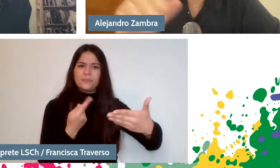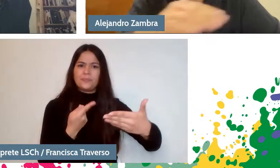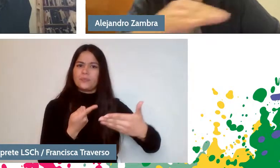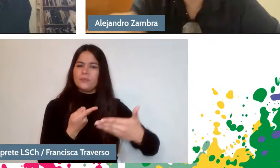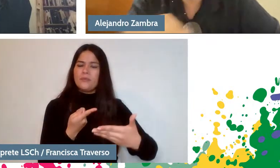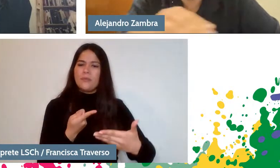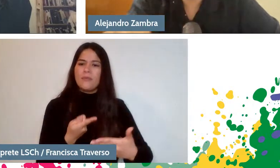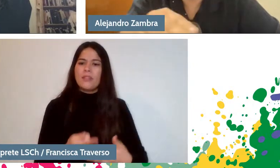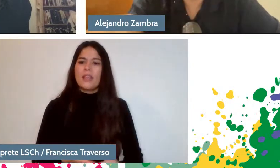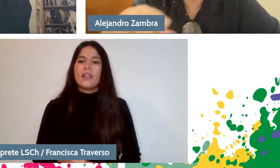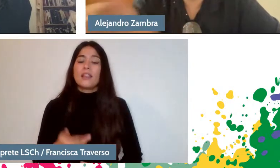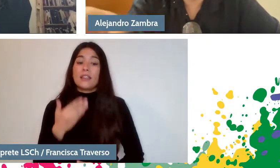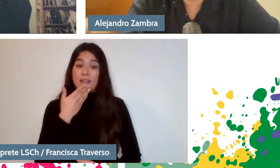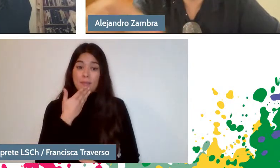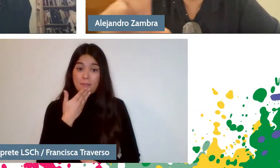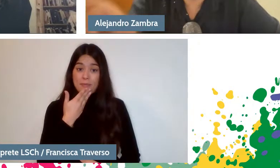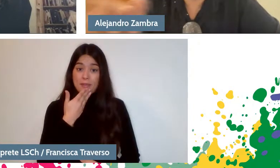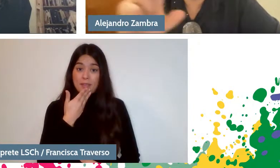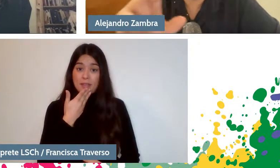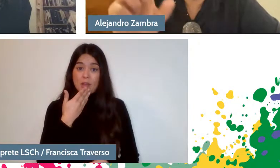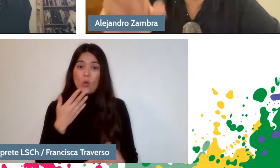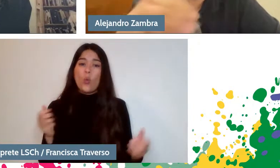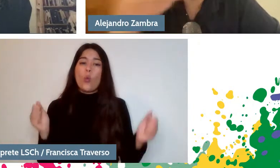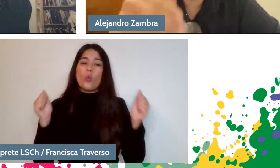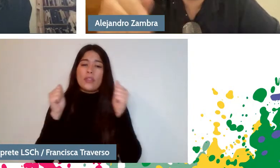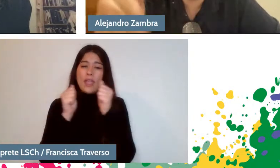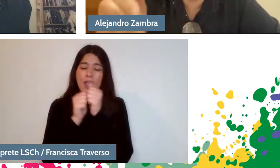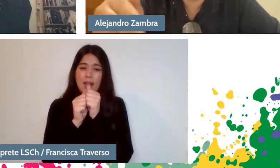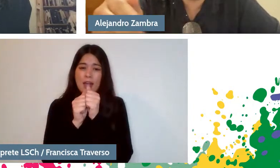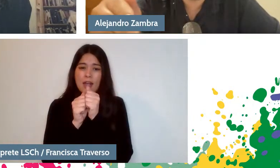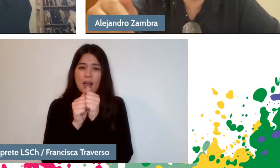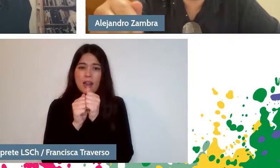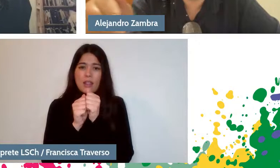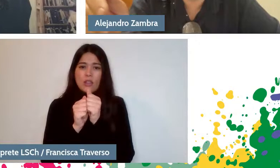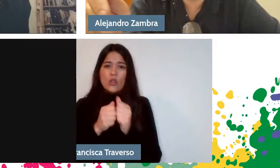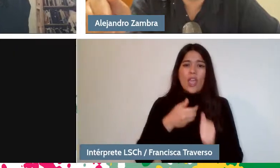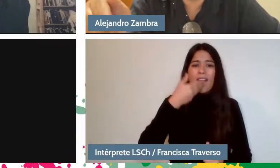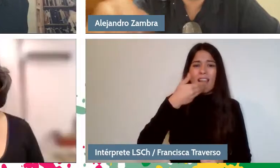And also putting together, as I said... I'm talking very fast because I want to be able to say everything I want to say,